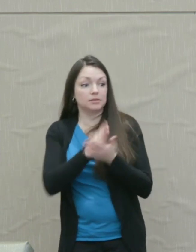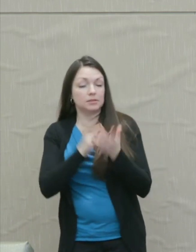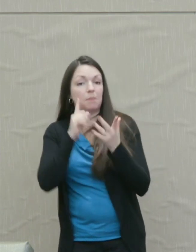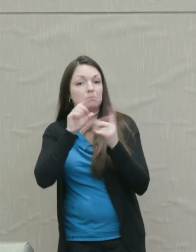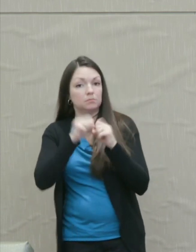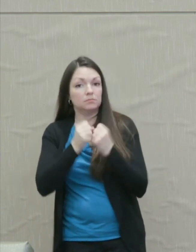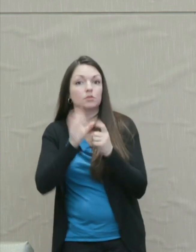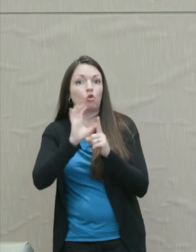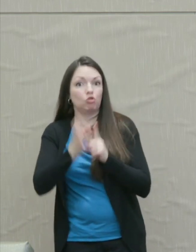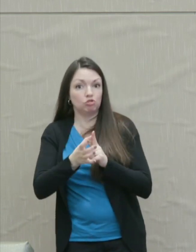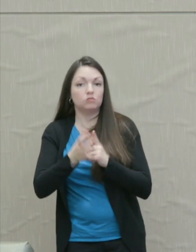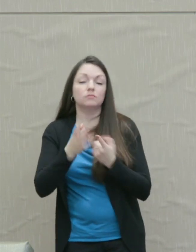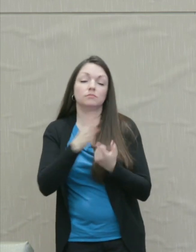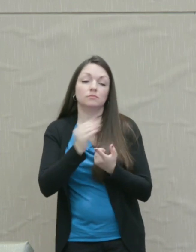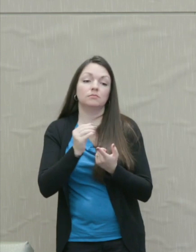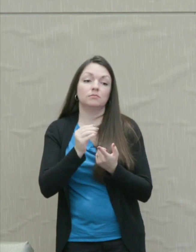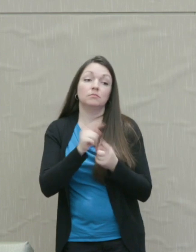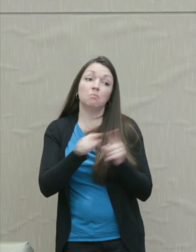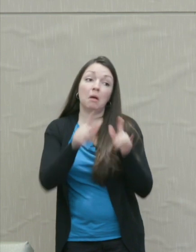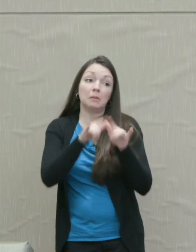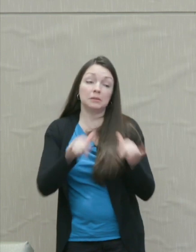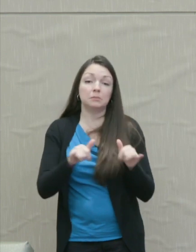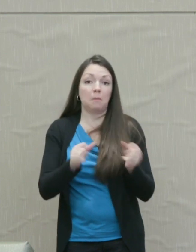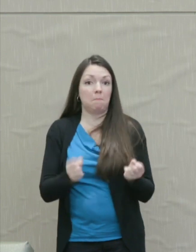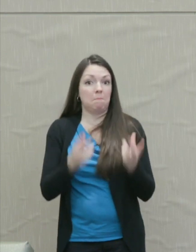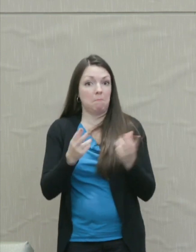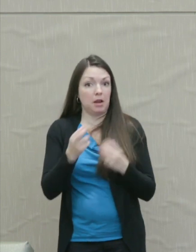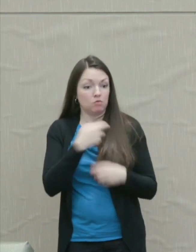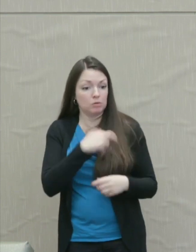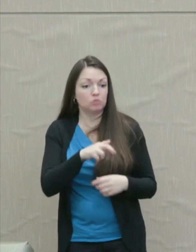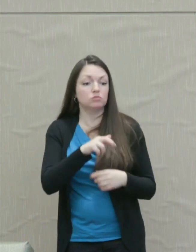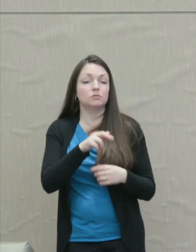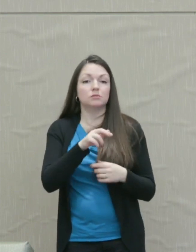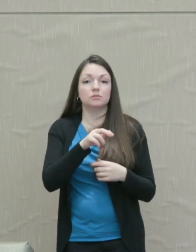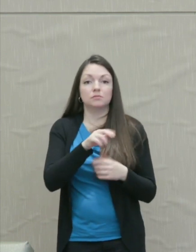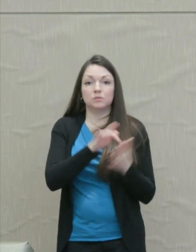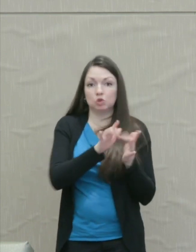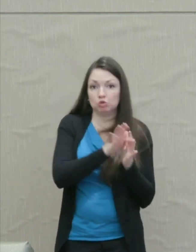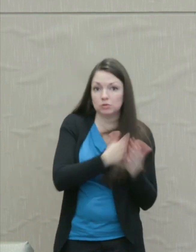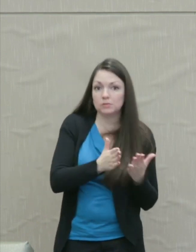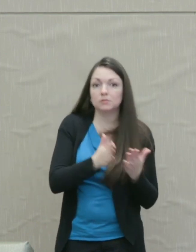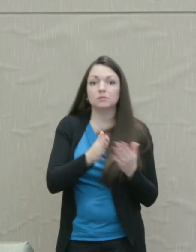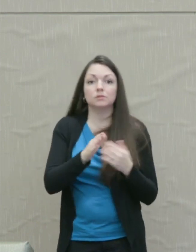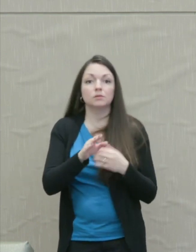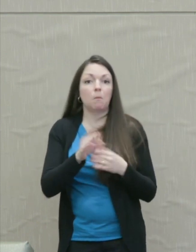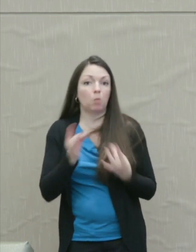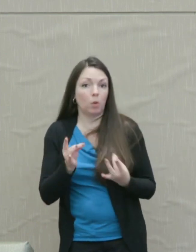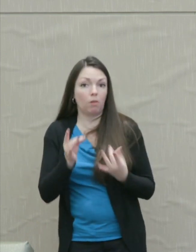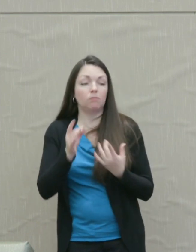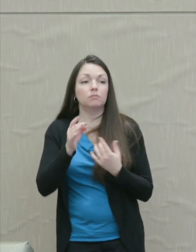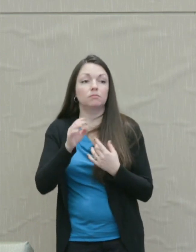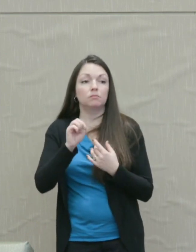been denounced by religious and social radicals from Jesus and the Buddha to Mohandas Gandhi.